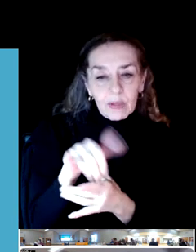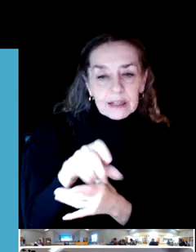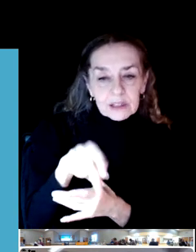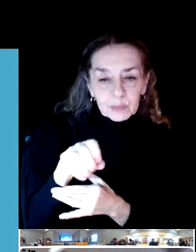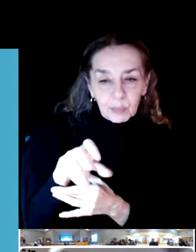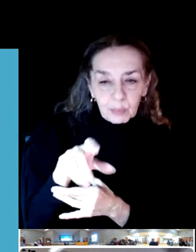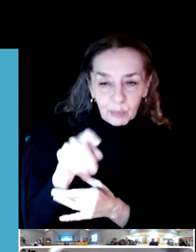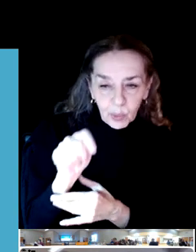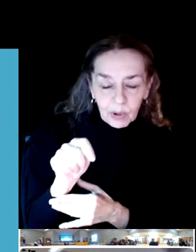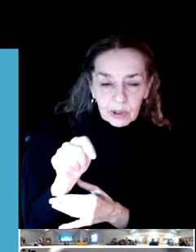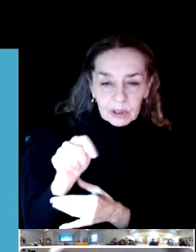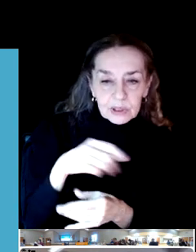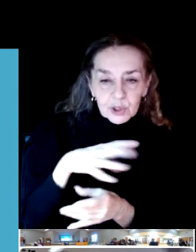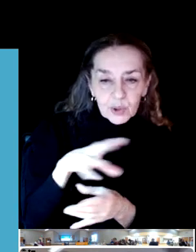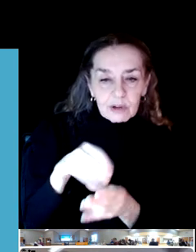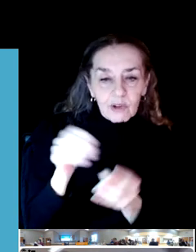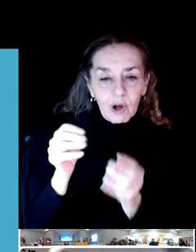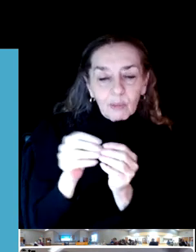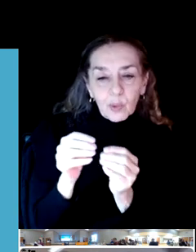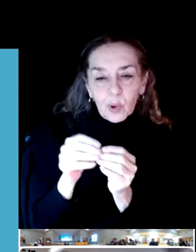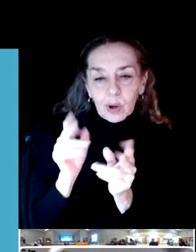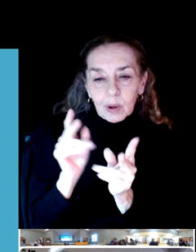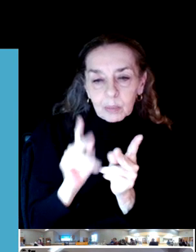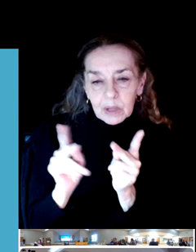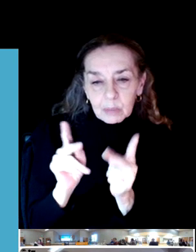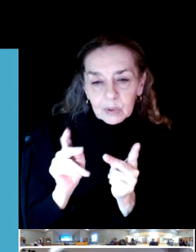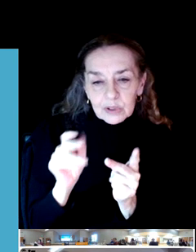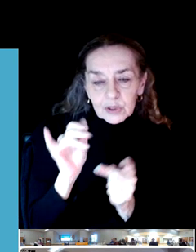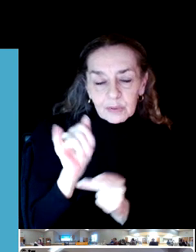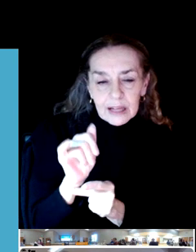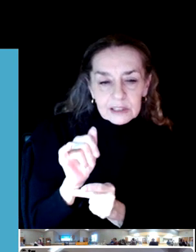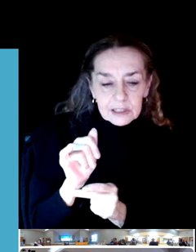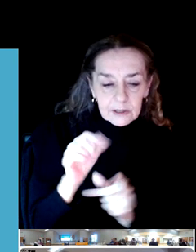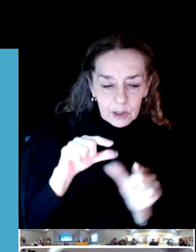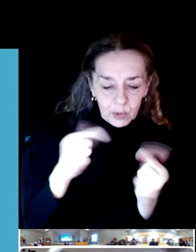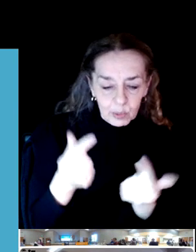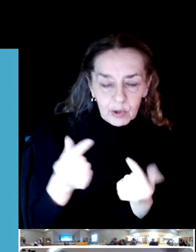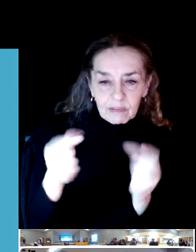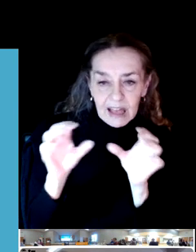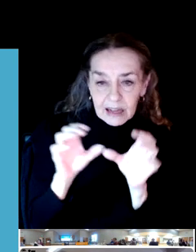And so again, that's right now in that bag of activities that we have heard about and